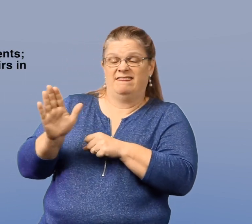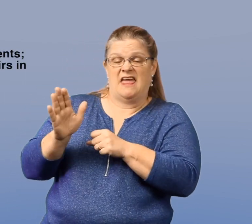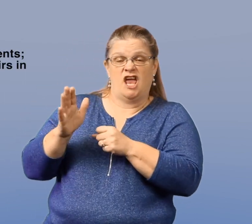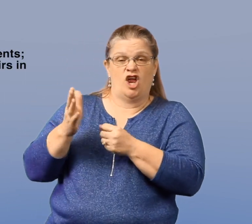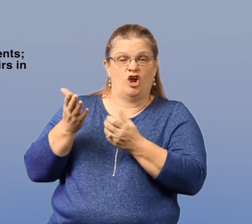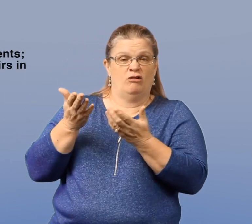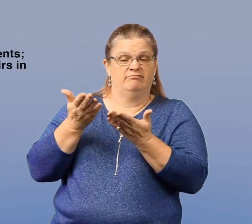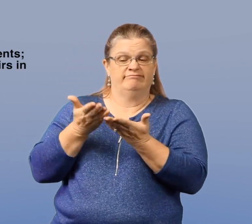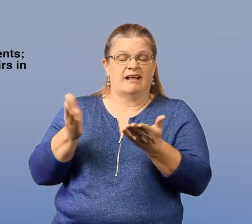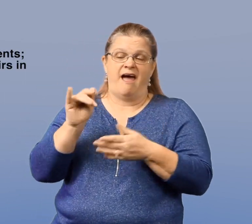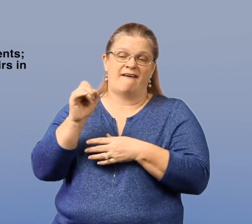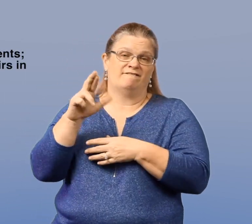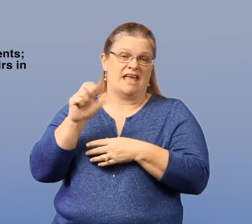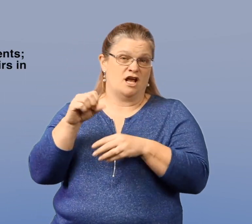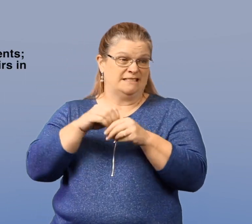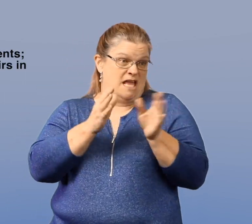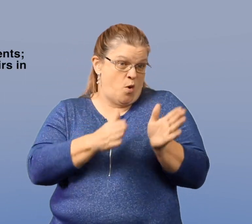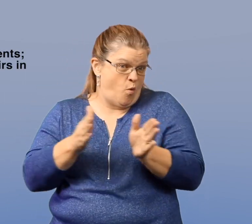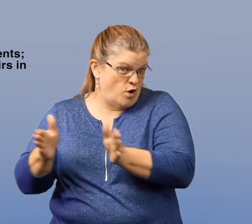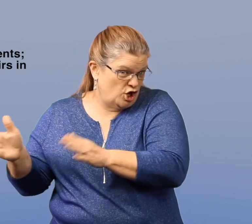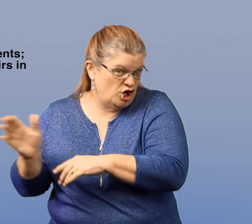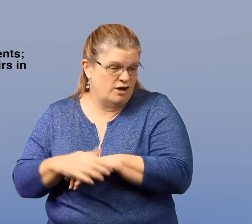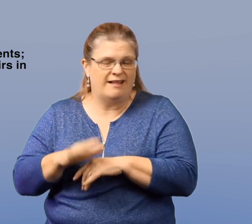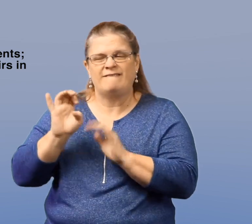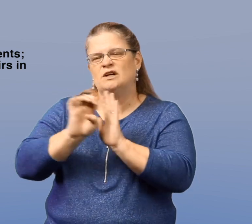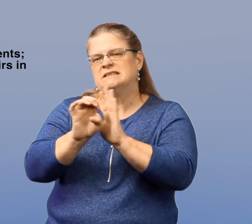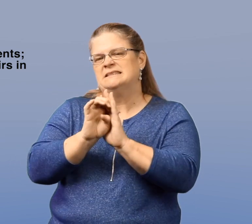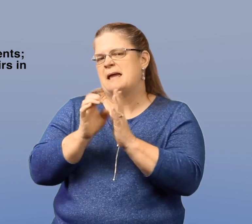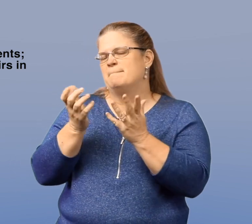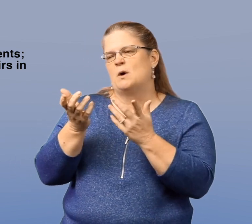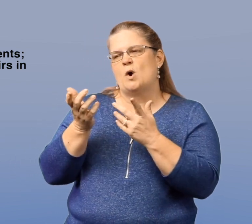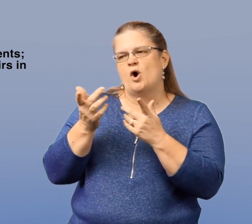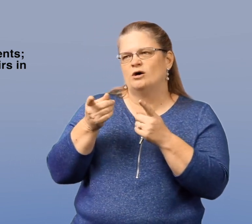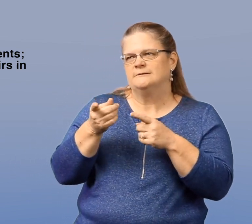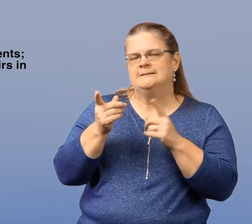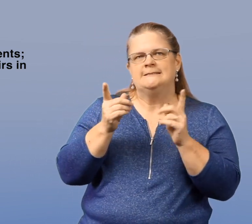Also arranging their affairs or getting their affairs in order, for example,